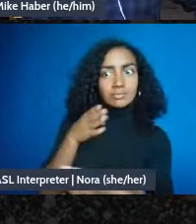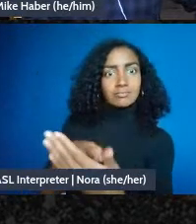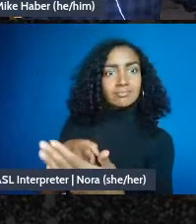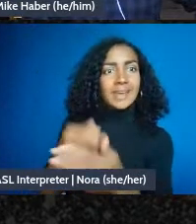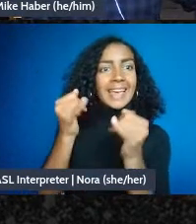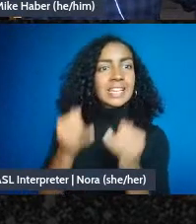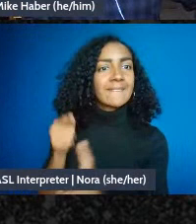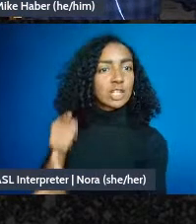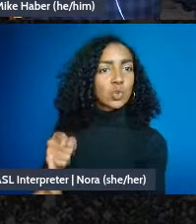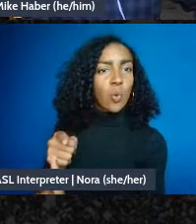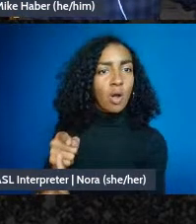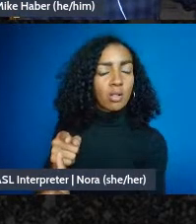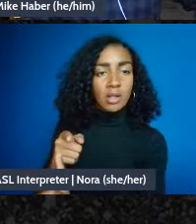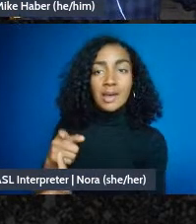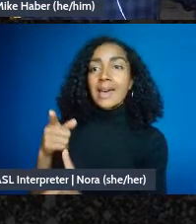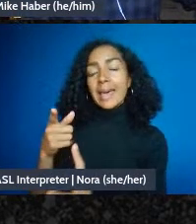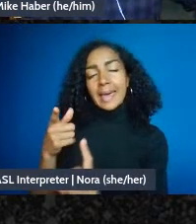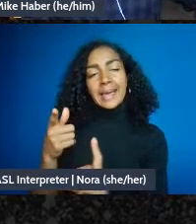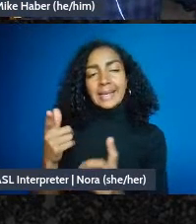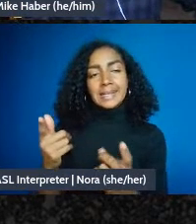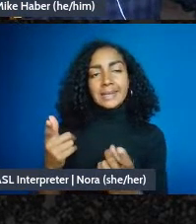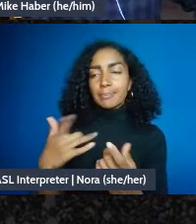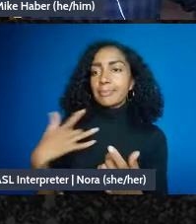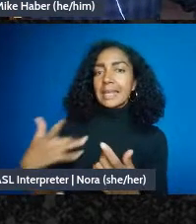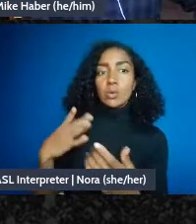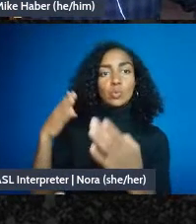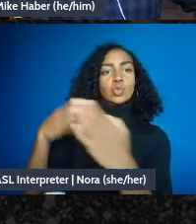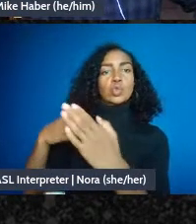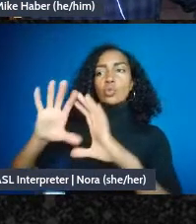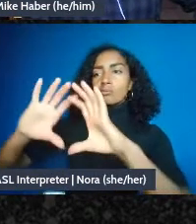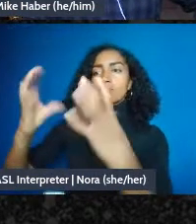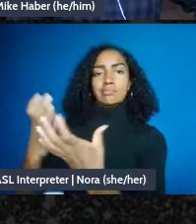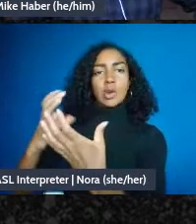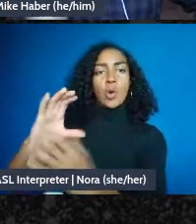the entity which may not have lots of money to recover against.